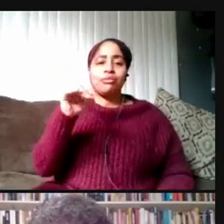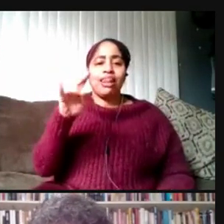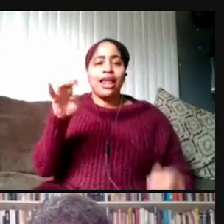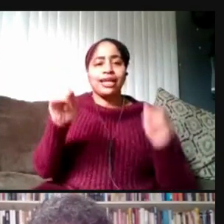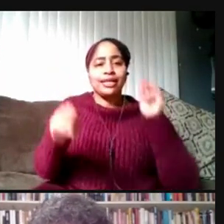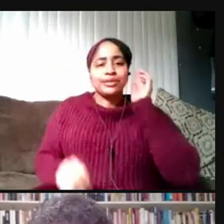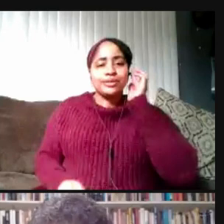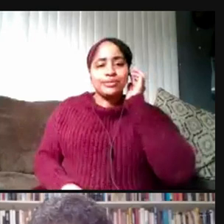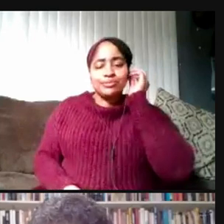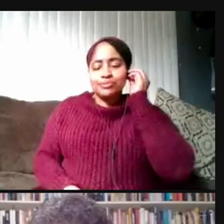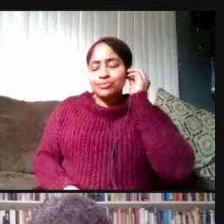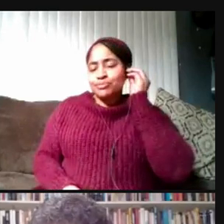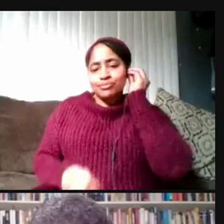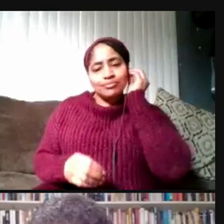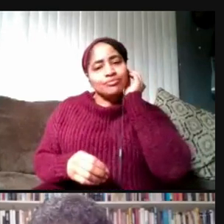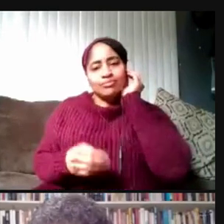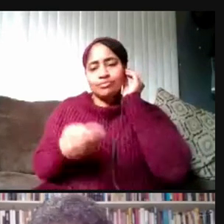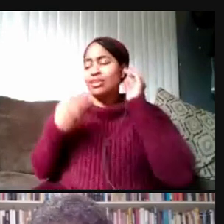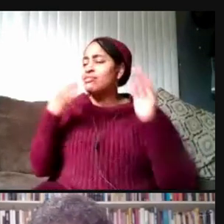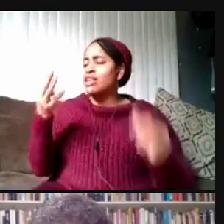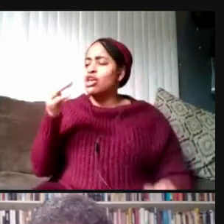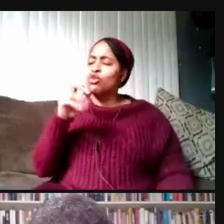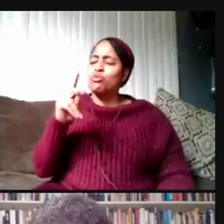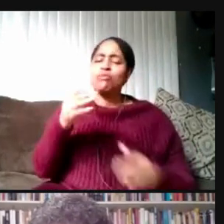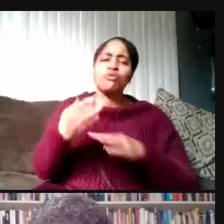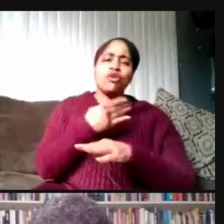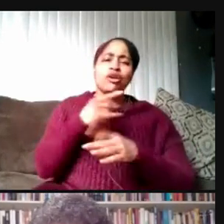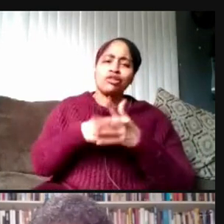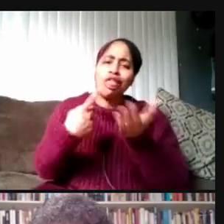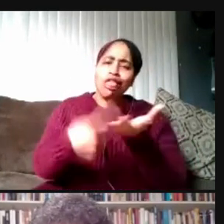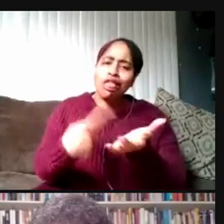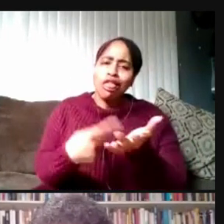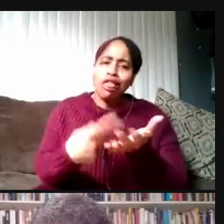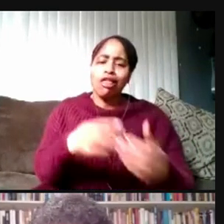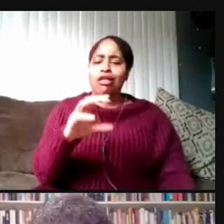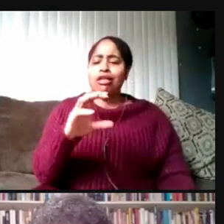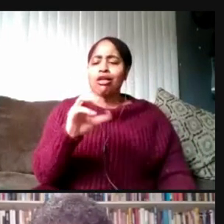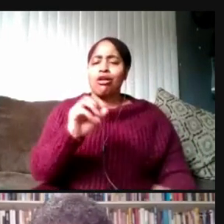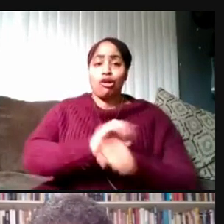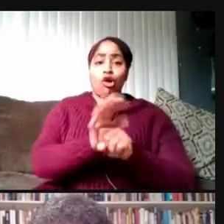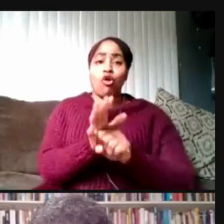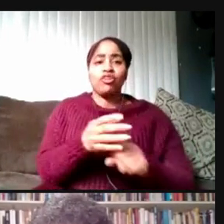Before we launch into COVID, I wanted to take a minute to acknowledge the pain that a lot of people